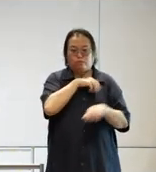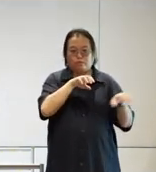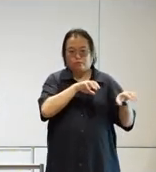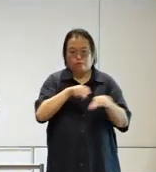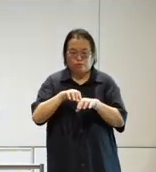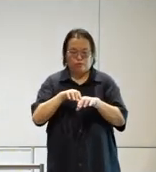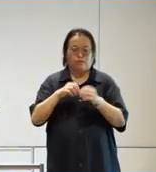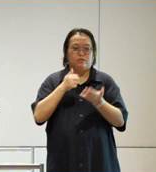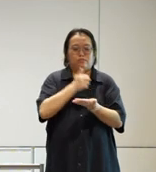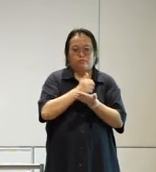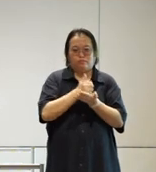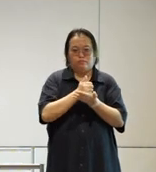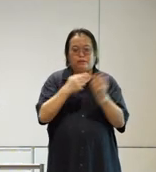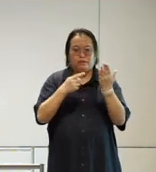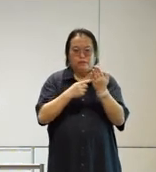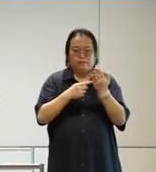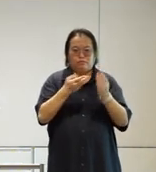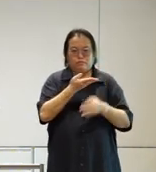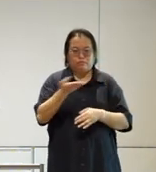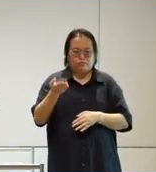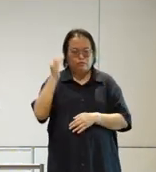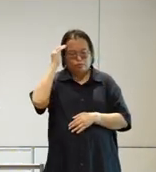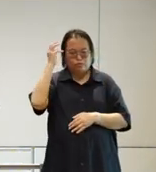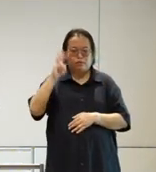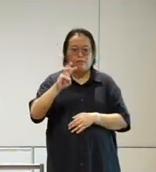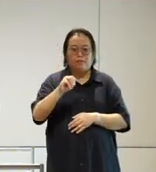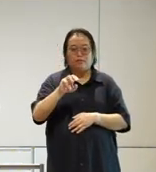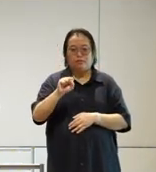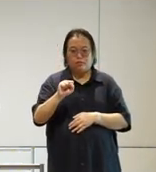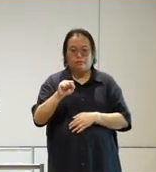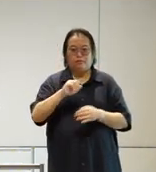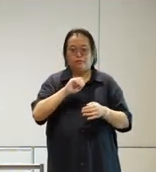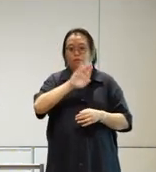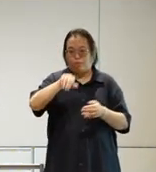know Microsoft is deeply involved and many of you are using Microsoft tools so I'll just like